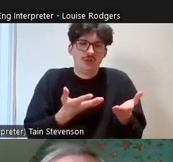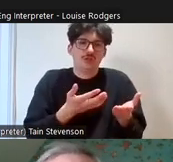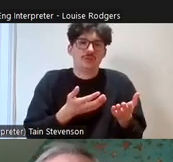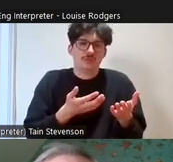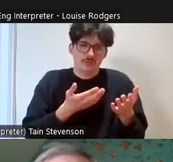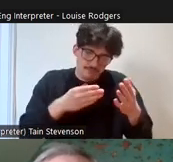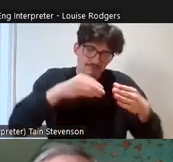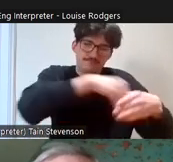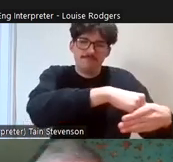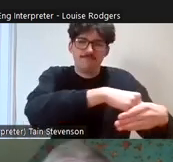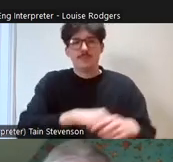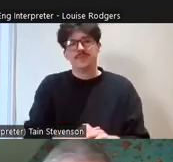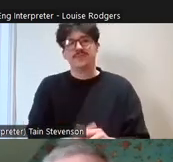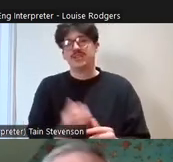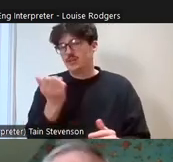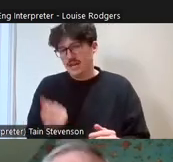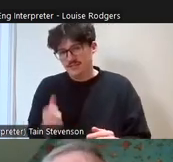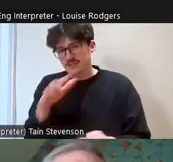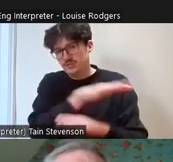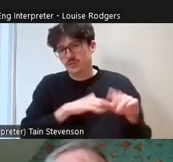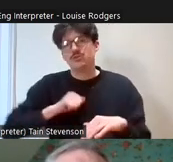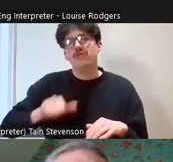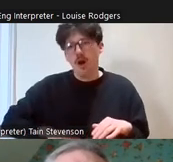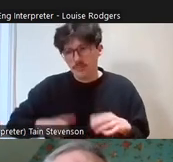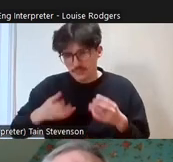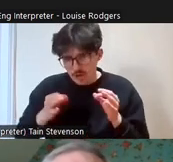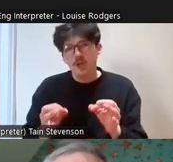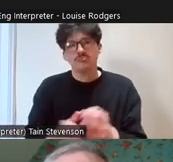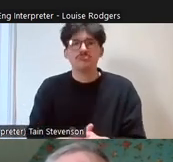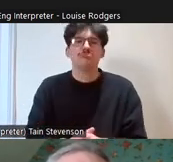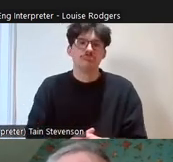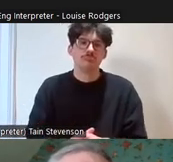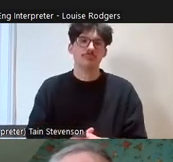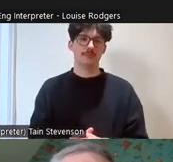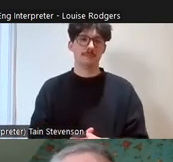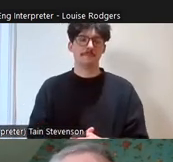you've obviously got people like social farms and gardens as well. We've also built up 15 years’